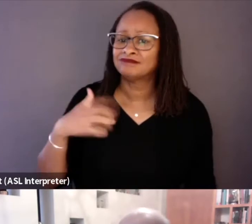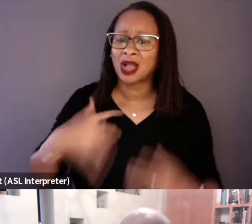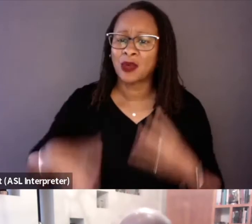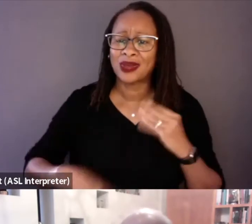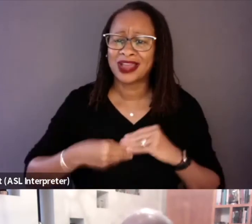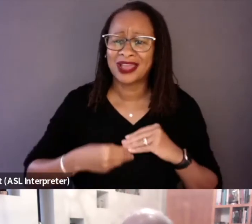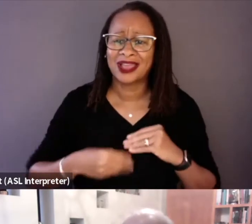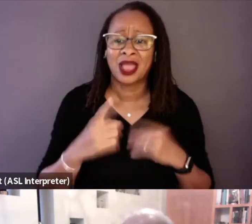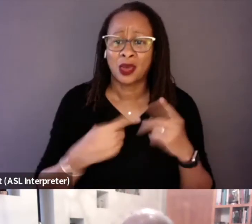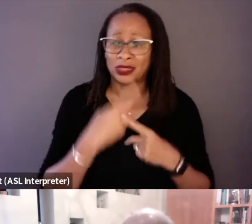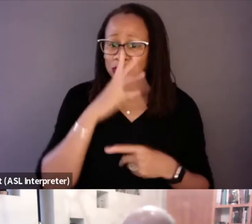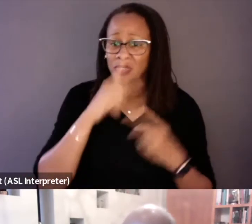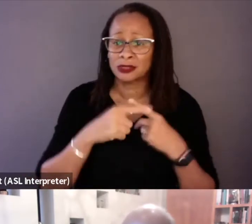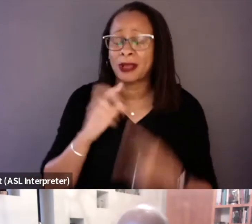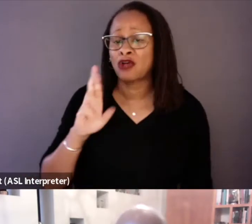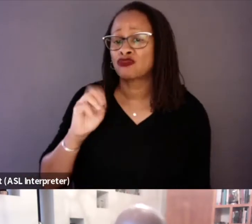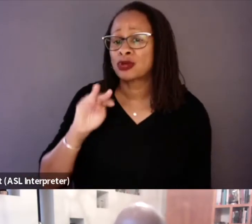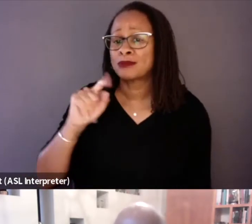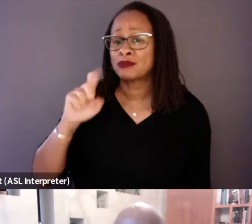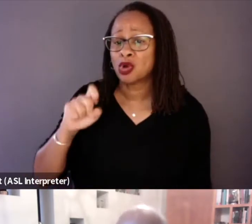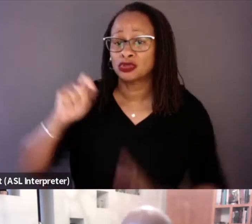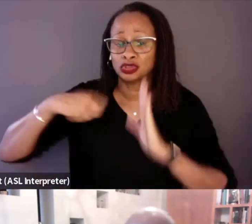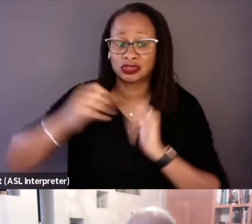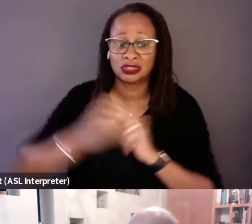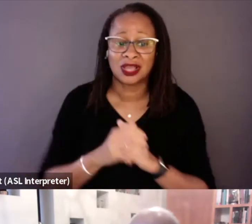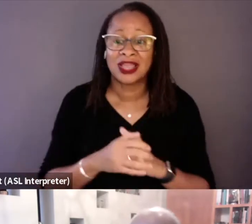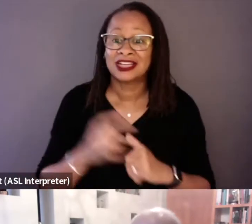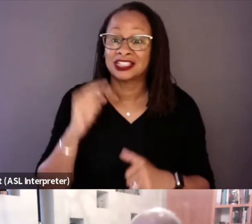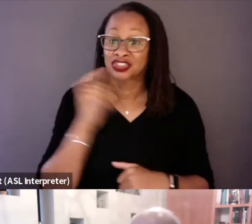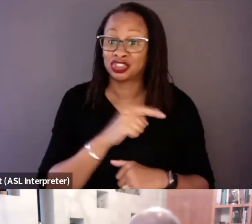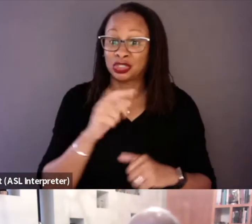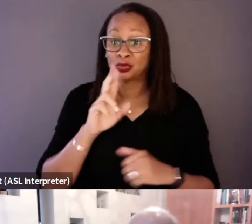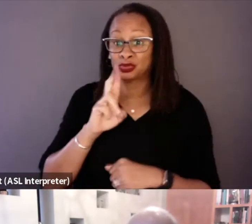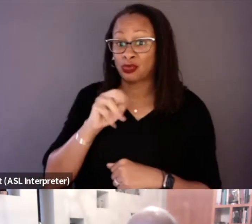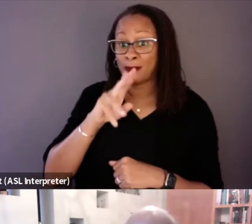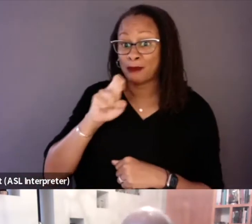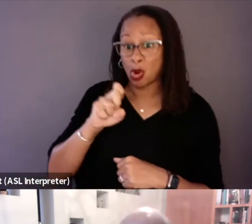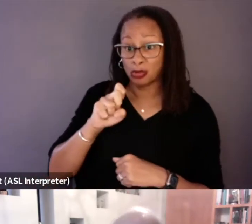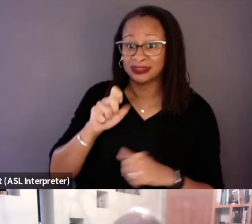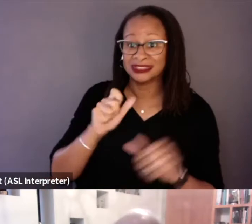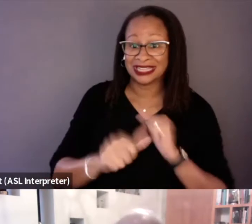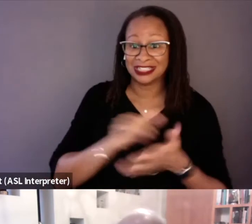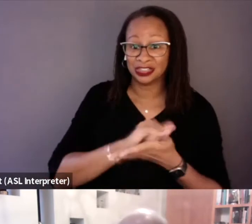remote shoots, she means that she was remote, but I think we always had a camera person